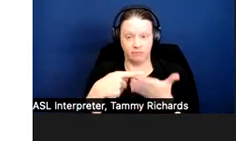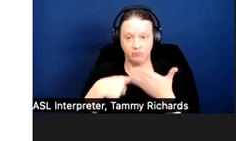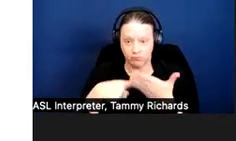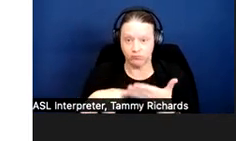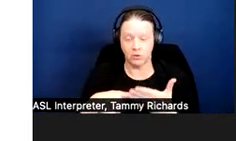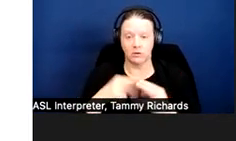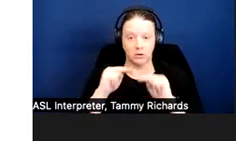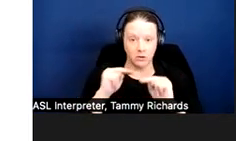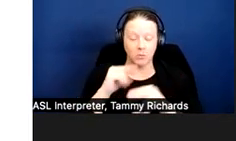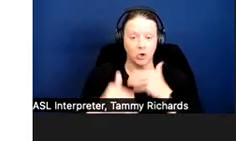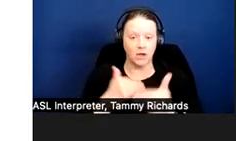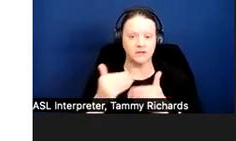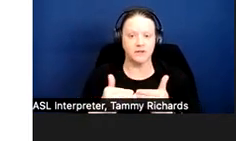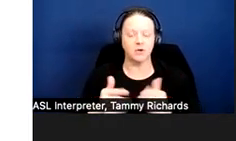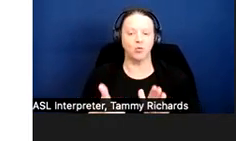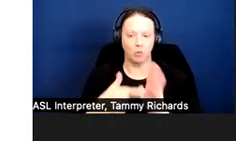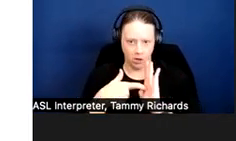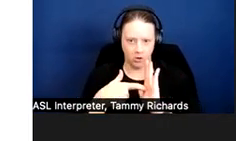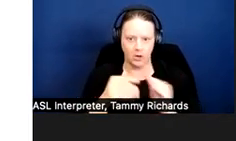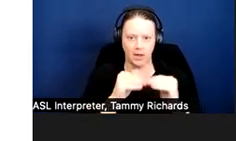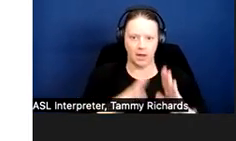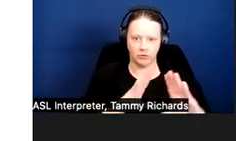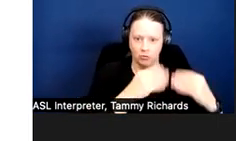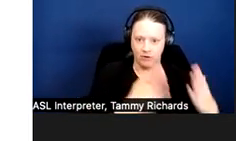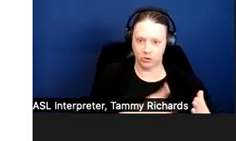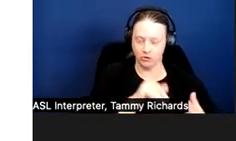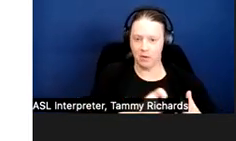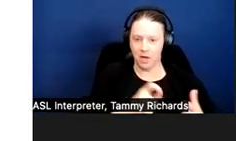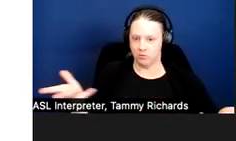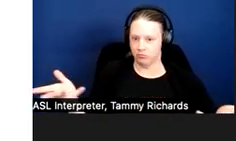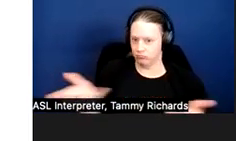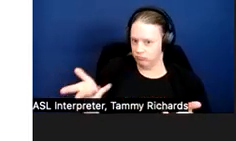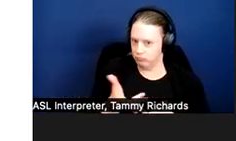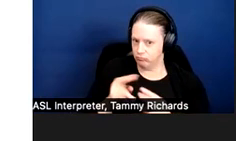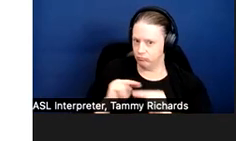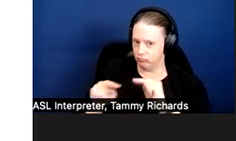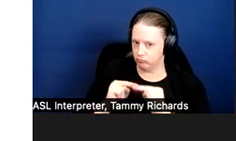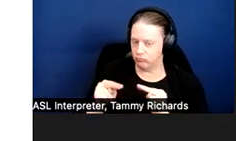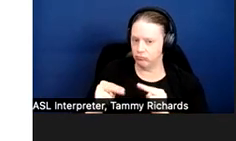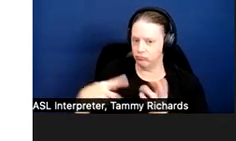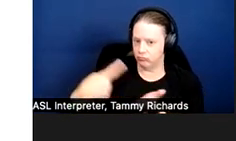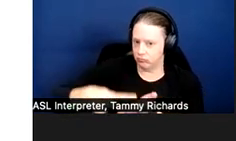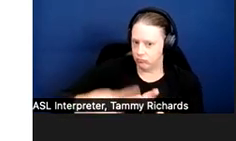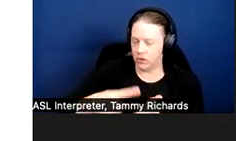Housing providers must engage with the person requesting the accommodation or their representative.